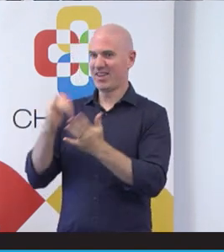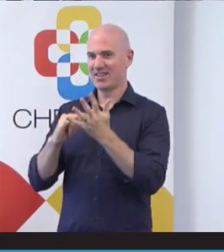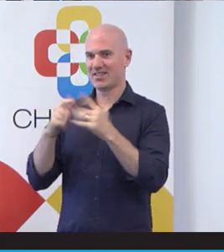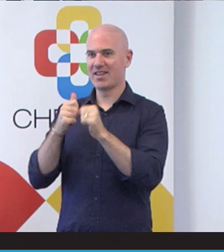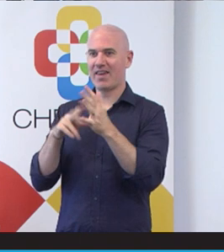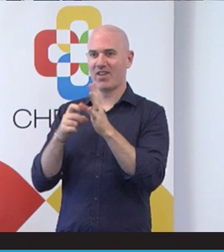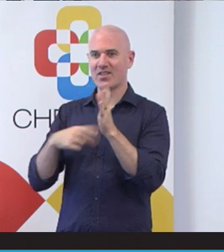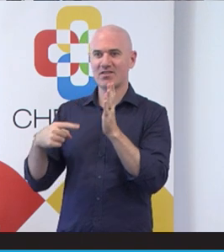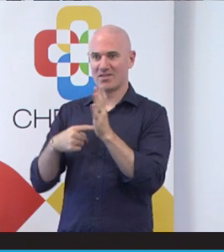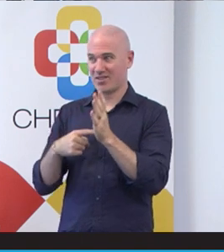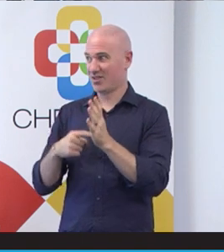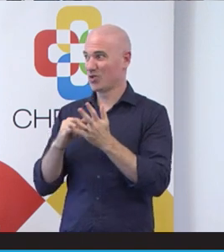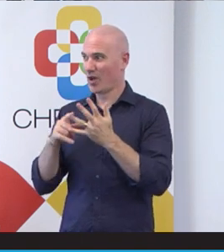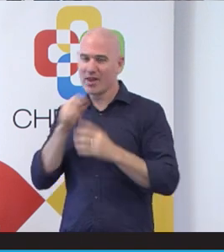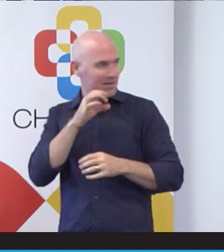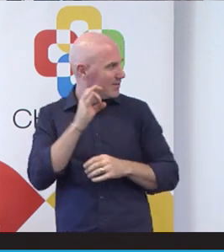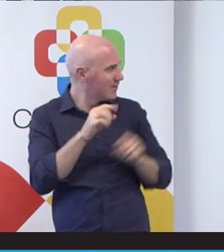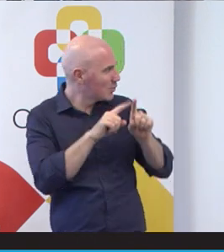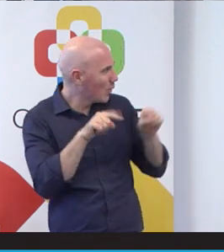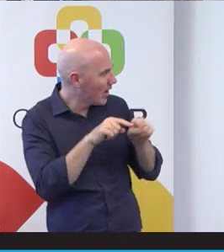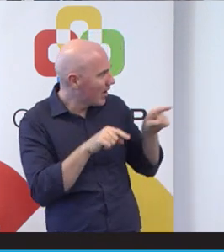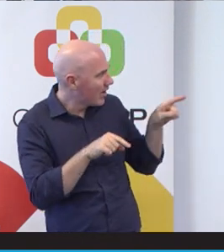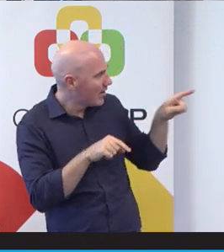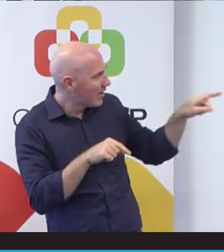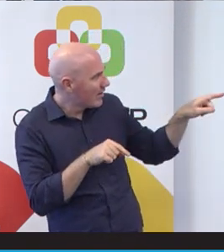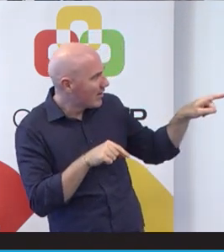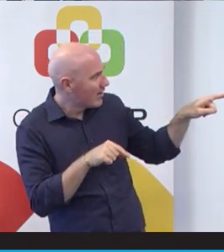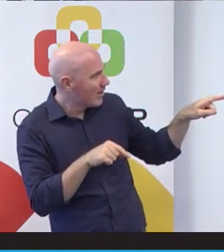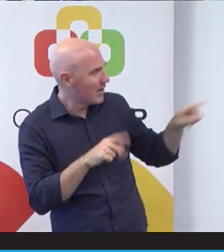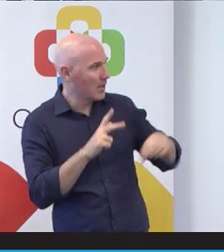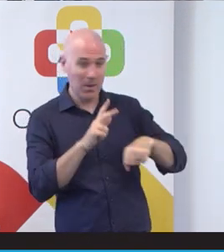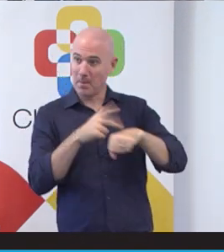And so I was really quite pleased with that to see that it did actually create